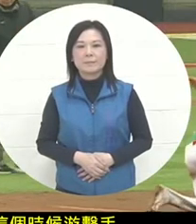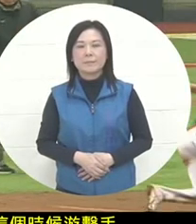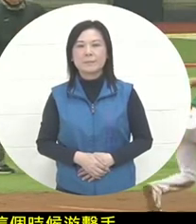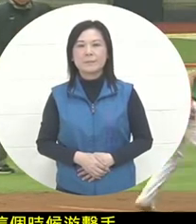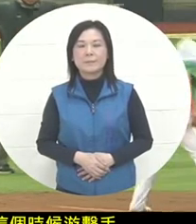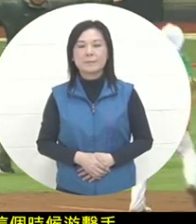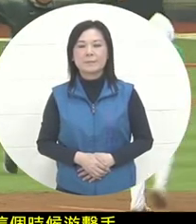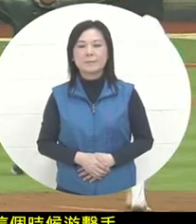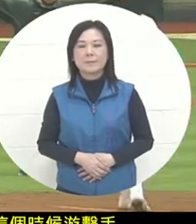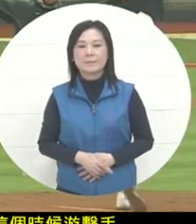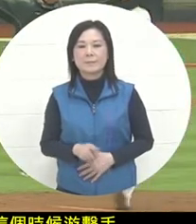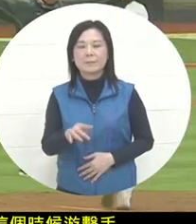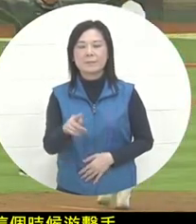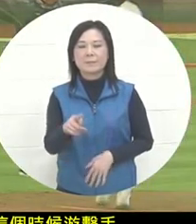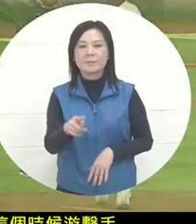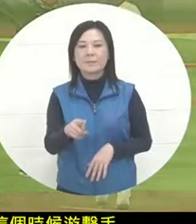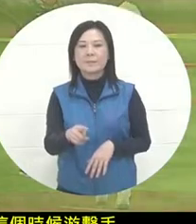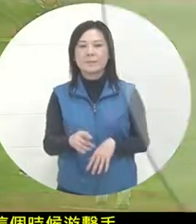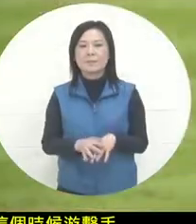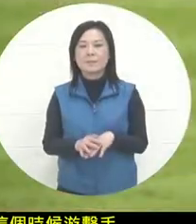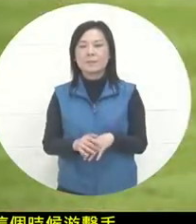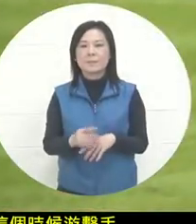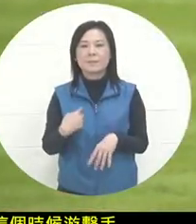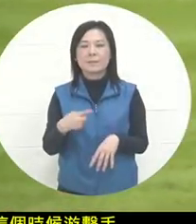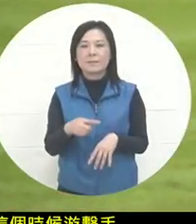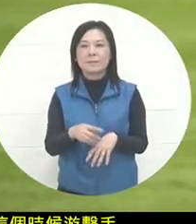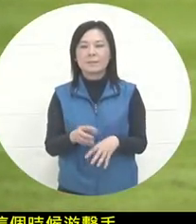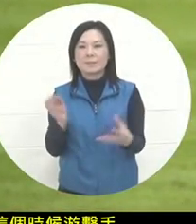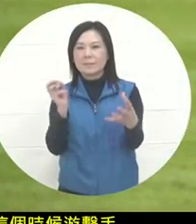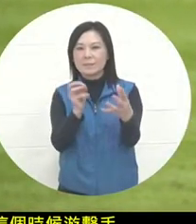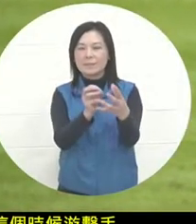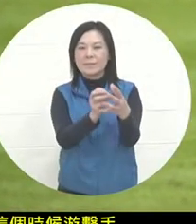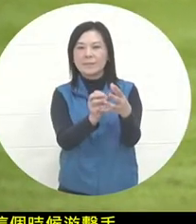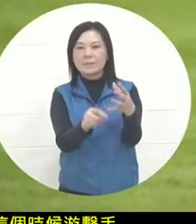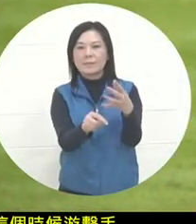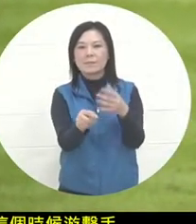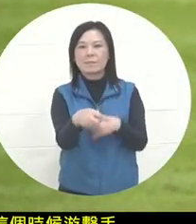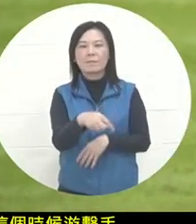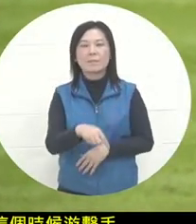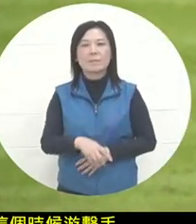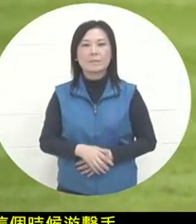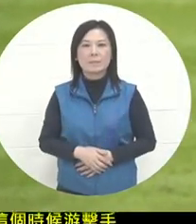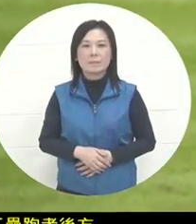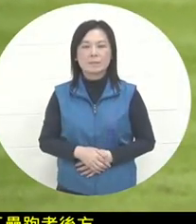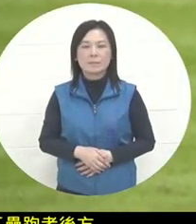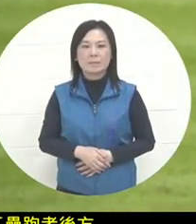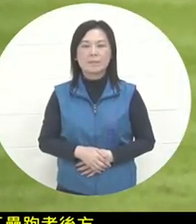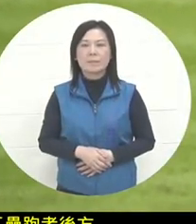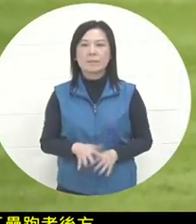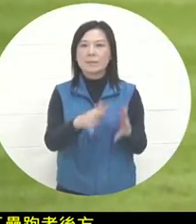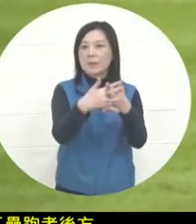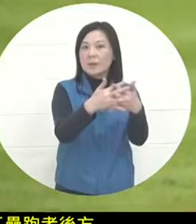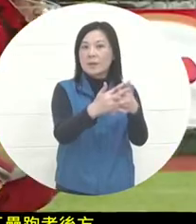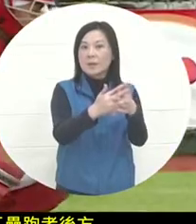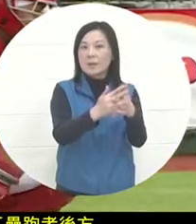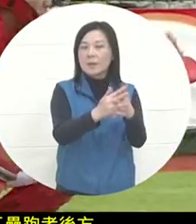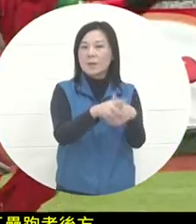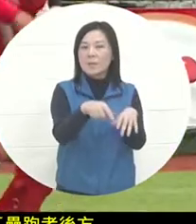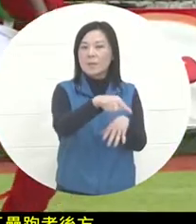and then goes in with the pitcher's turn , but the U.S. The team runner was also very careful